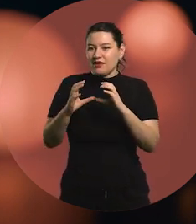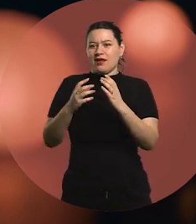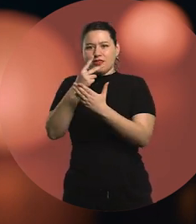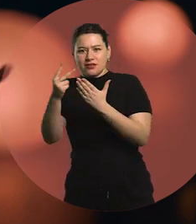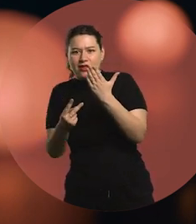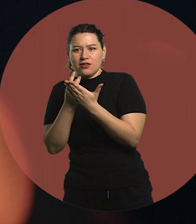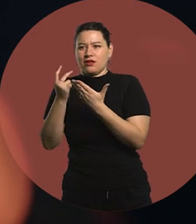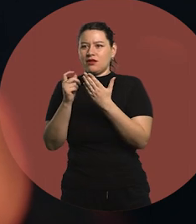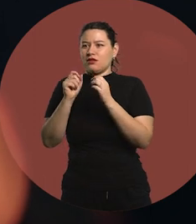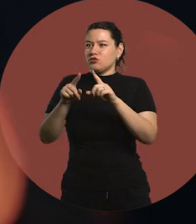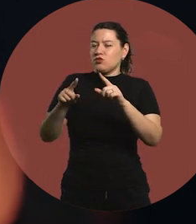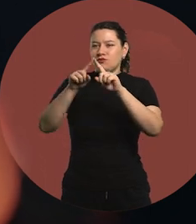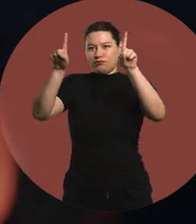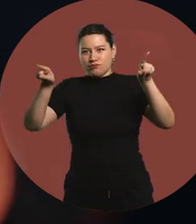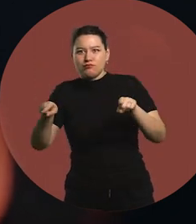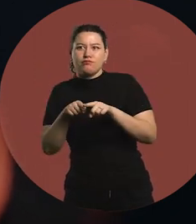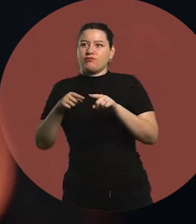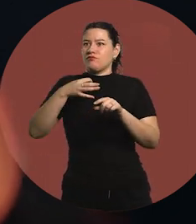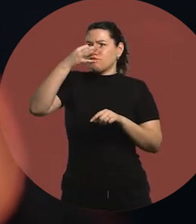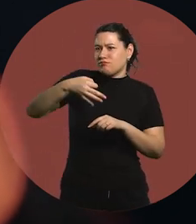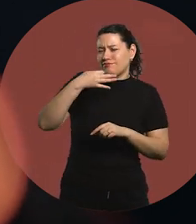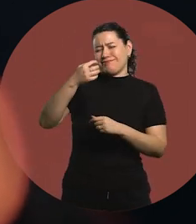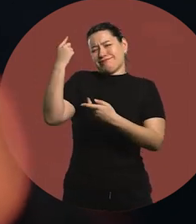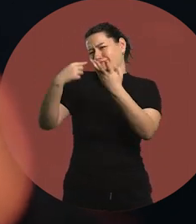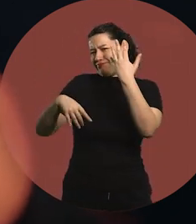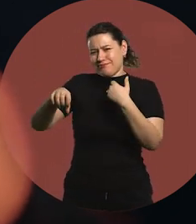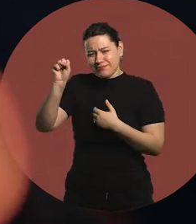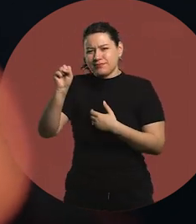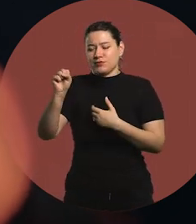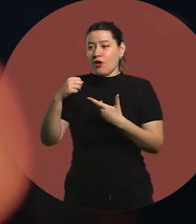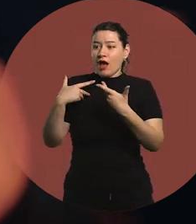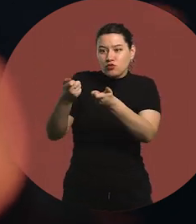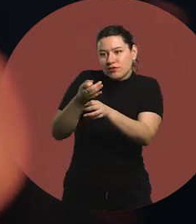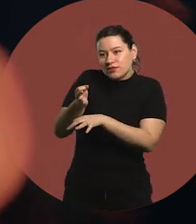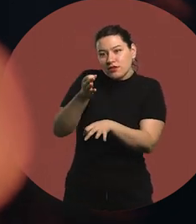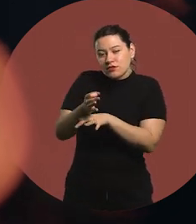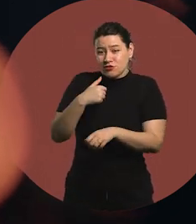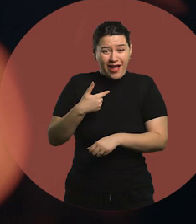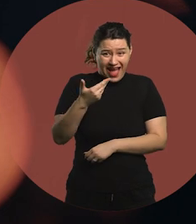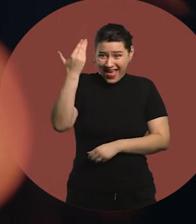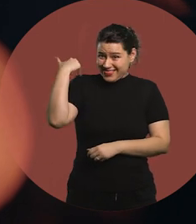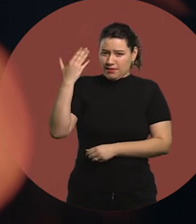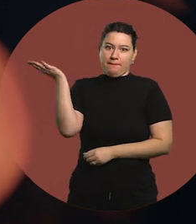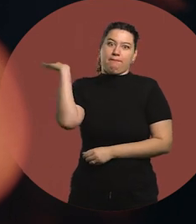panels, conferences and so on. I couldn't do that.